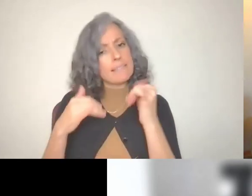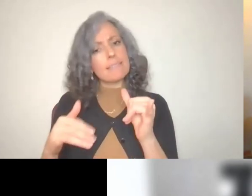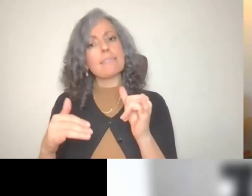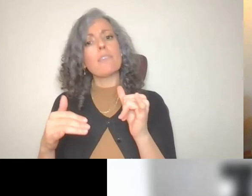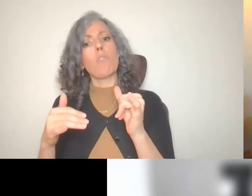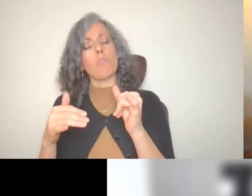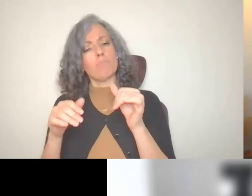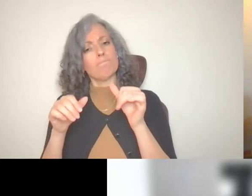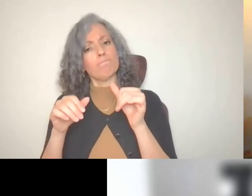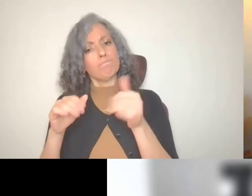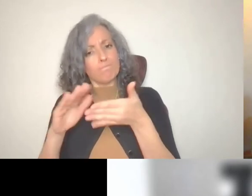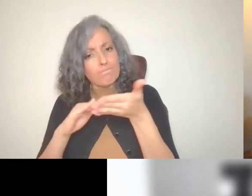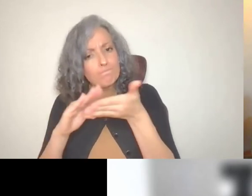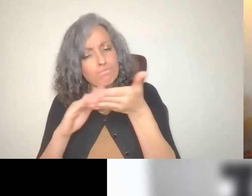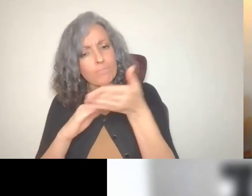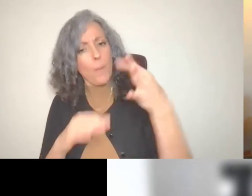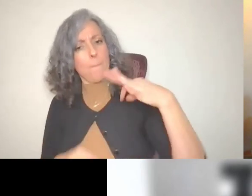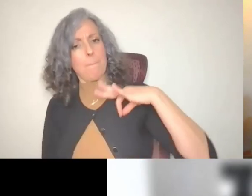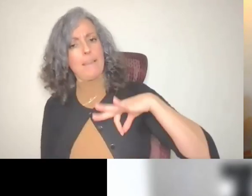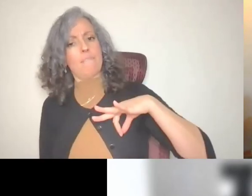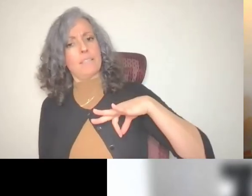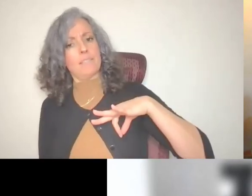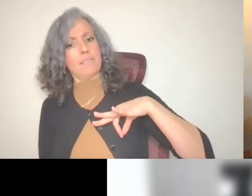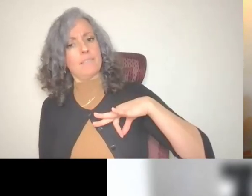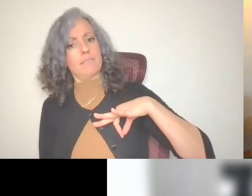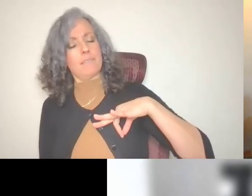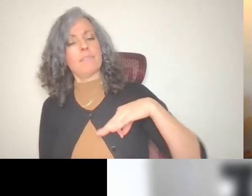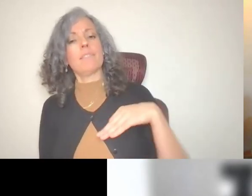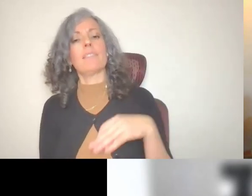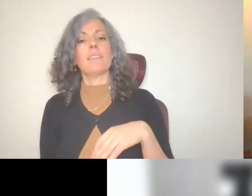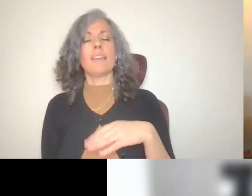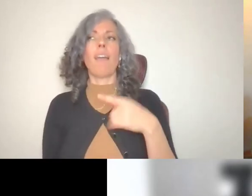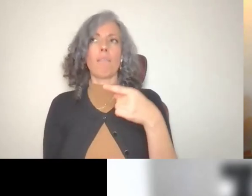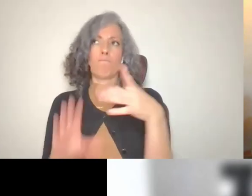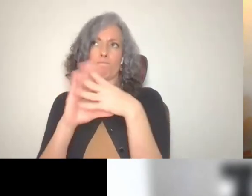And as I kind of drunk and 48, is he that